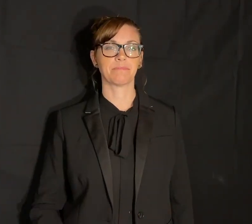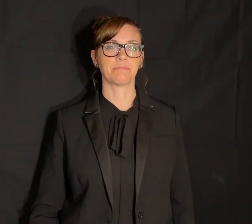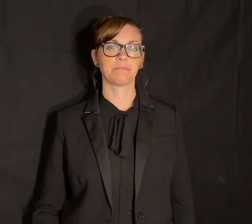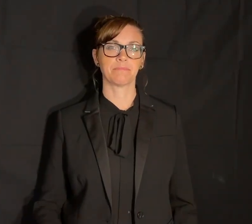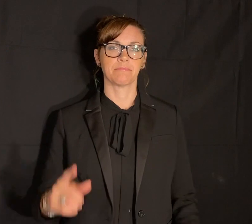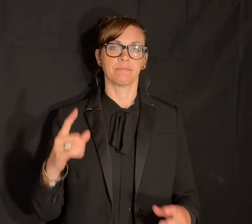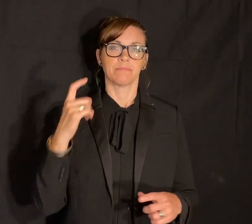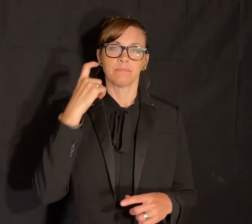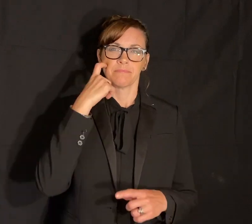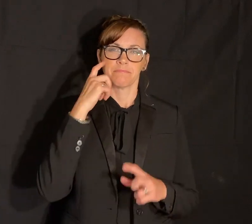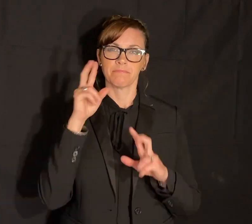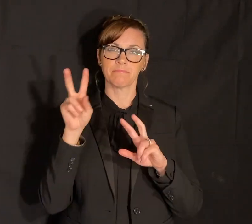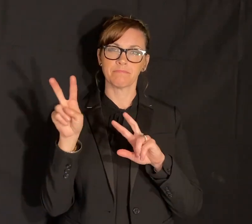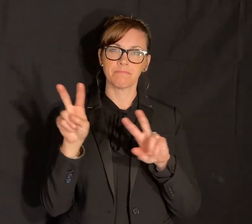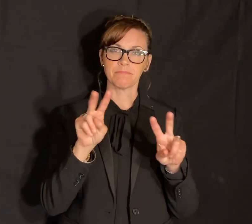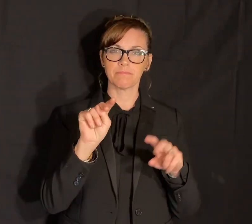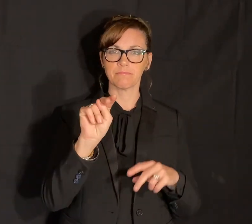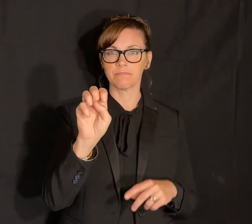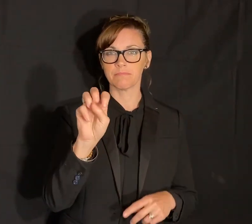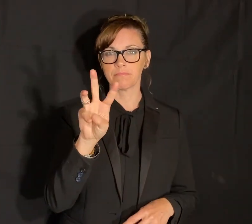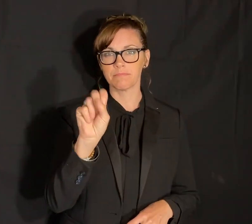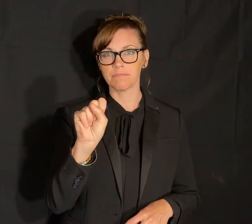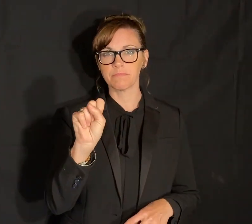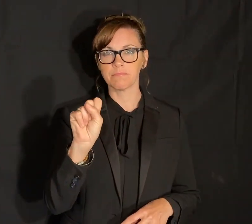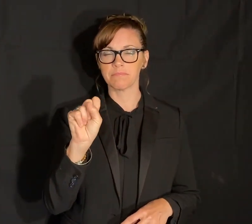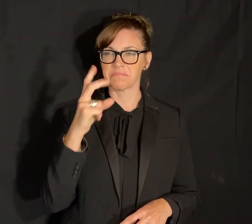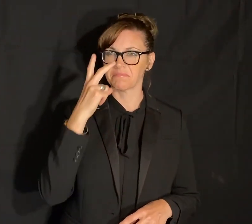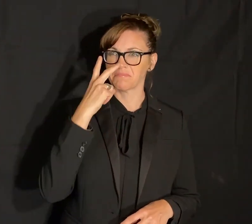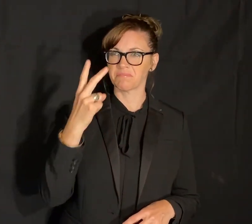I struggle to make sense of not just recent circumstances in the news, and the senseless killing of